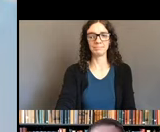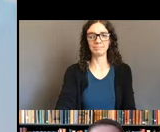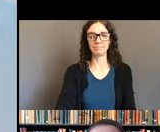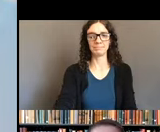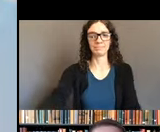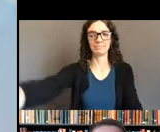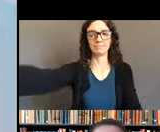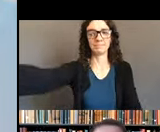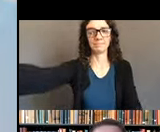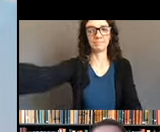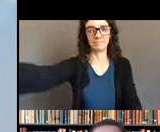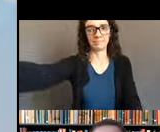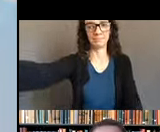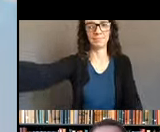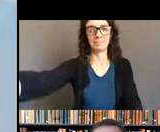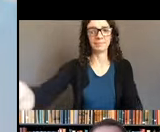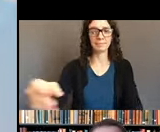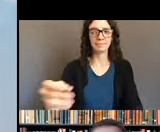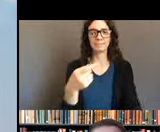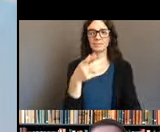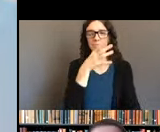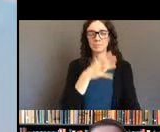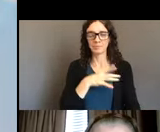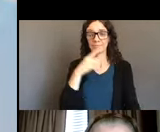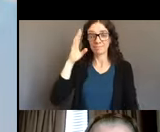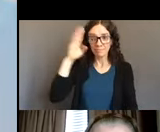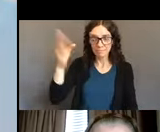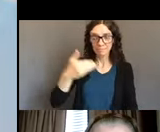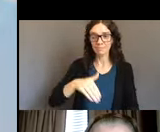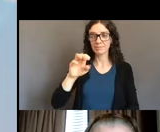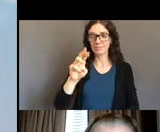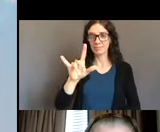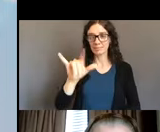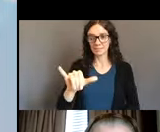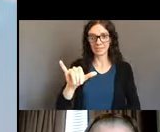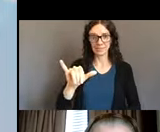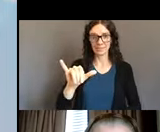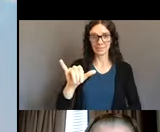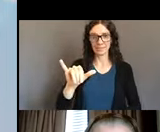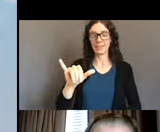Hi, my name again is Emily Cooper and I'm actually kicking us off is gonna be Christine Getman,